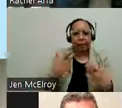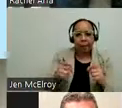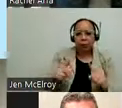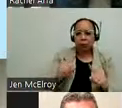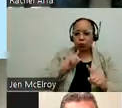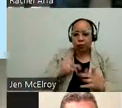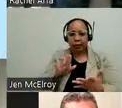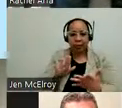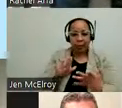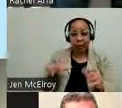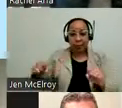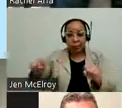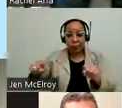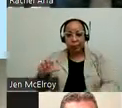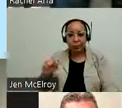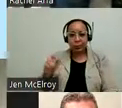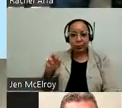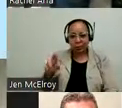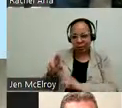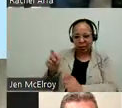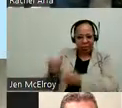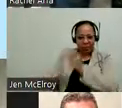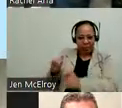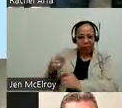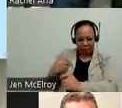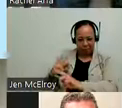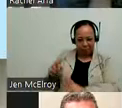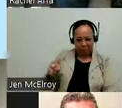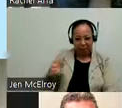out the scooters. We had -- which I think maybe everybody favorite -- the